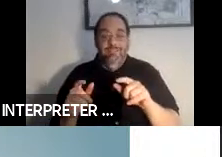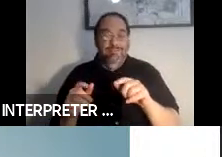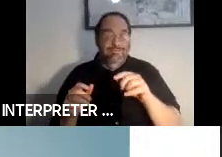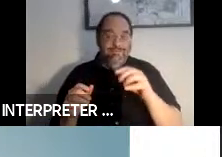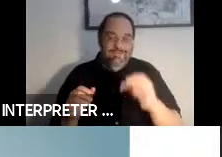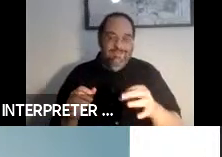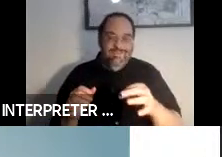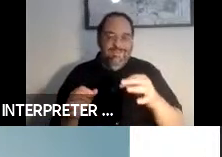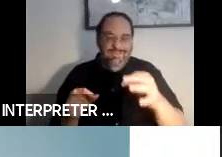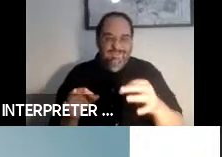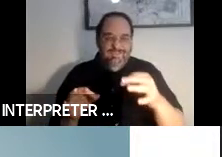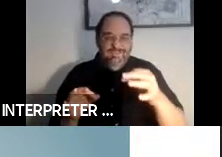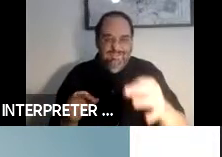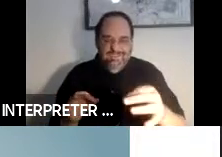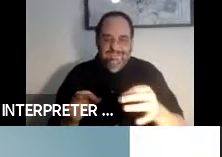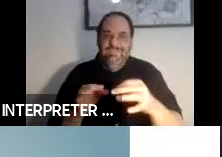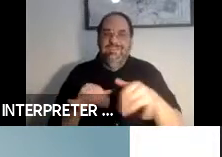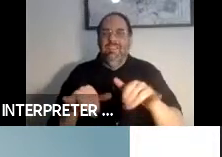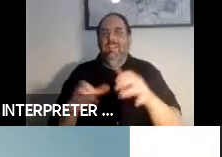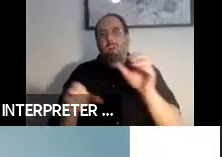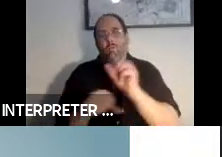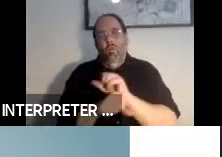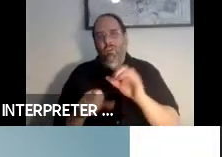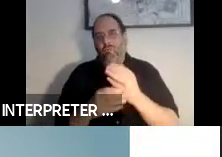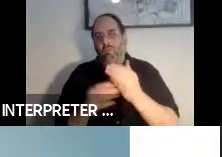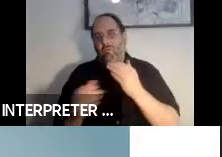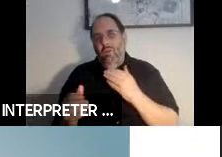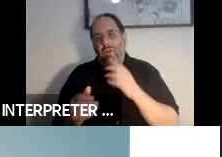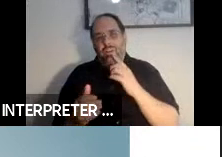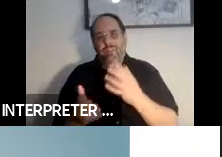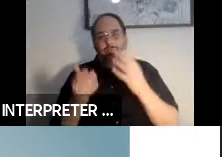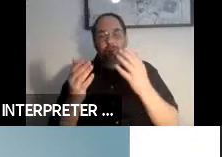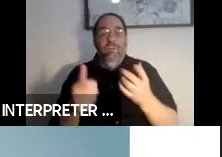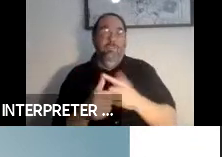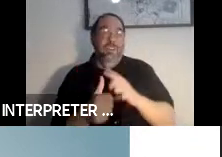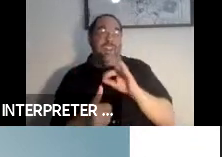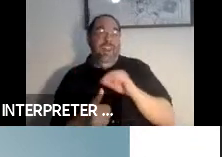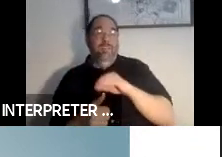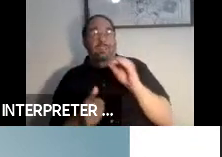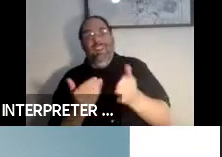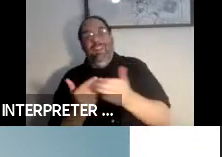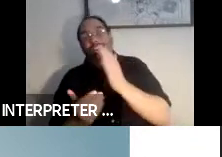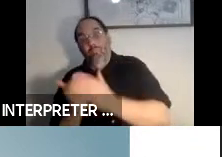there is quite a bit of work to do. The first 90% is easy, the last ten is really difficult.